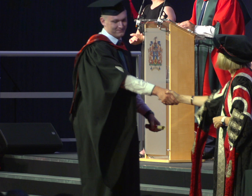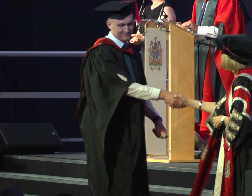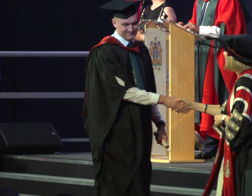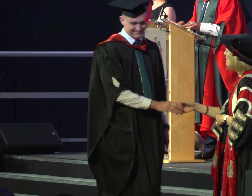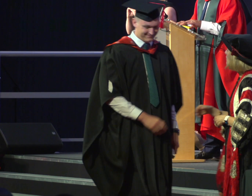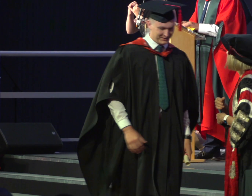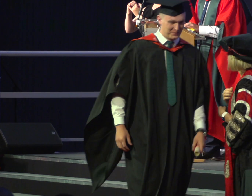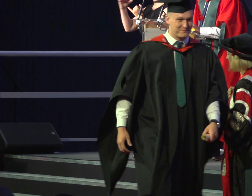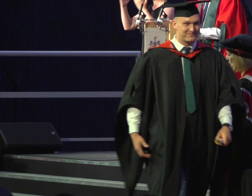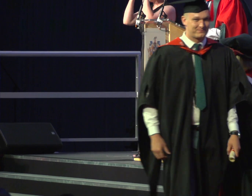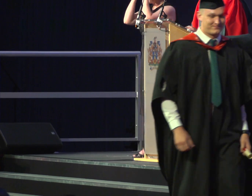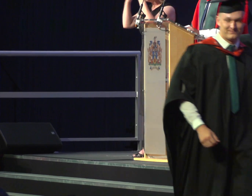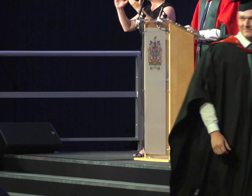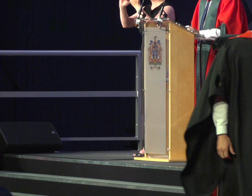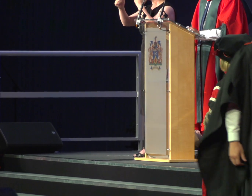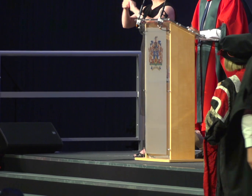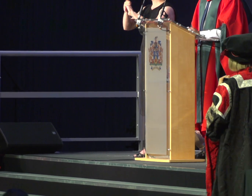Bachelor of Science with Honors in Sport Business Management